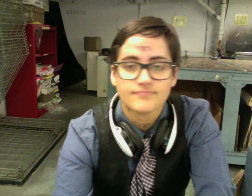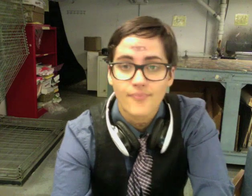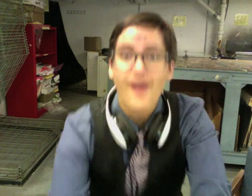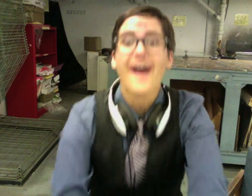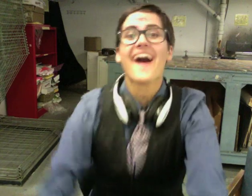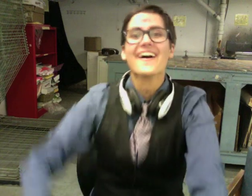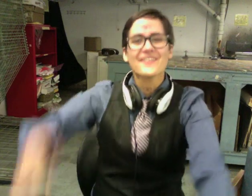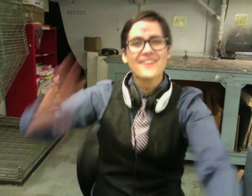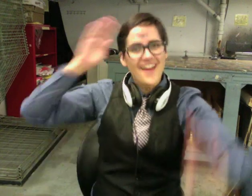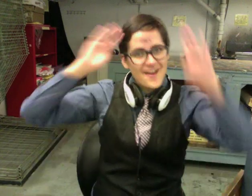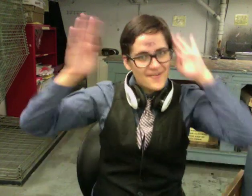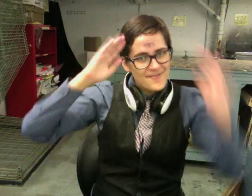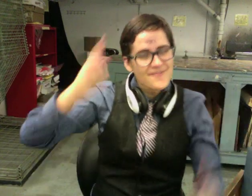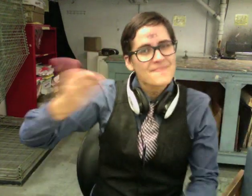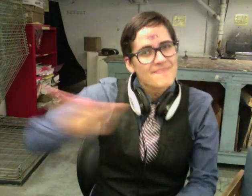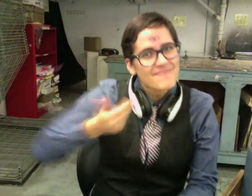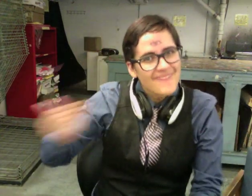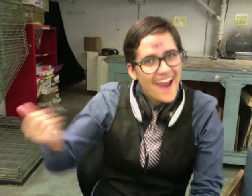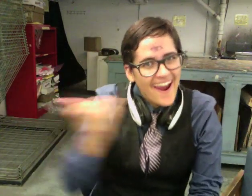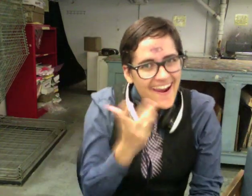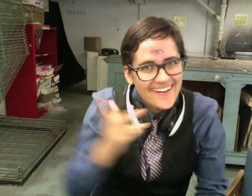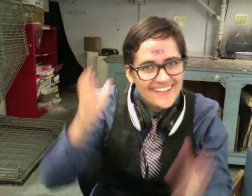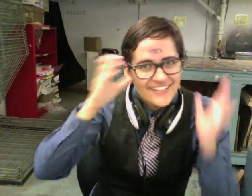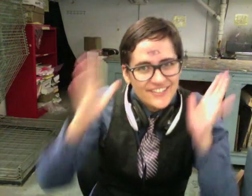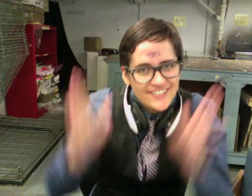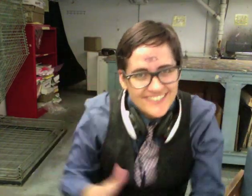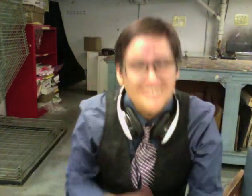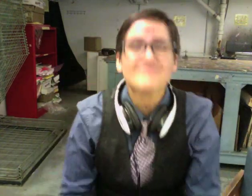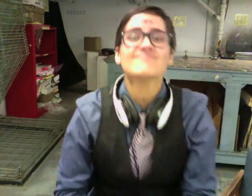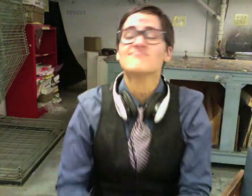Welcome back, listeners!